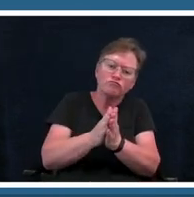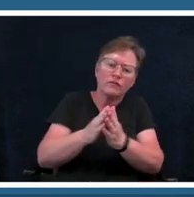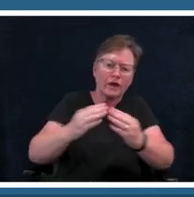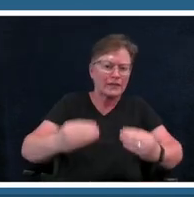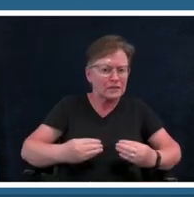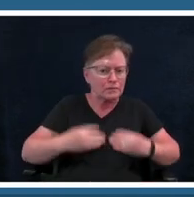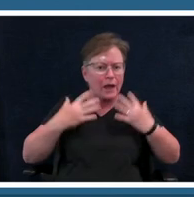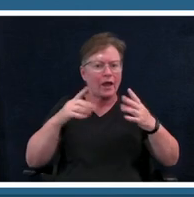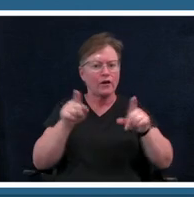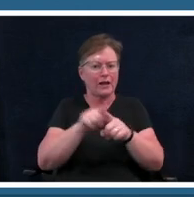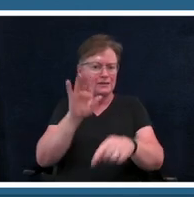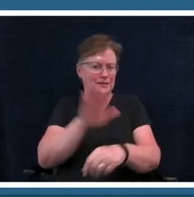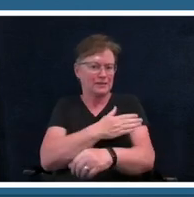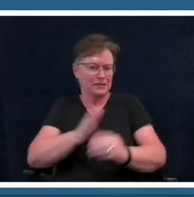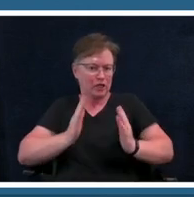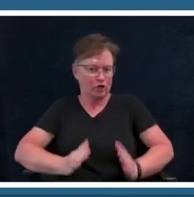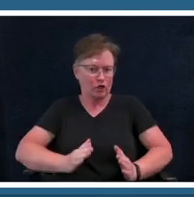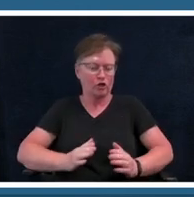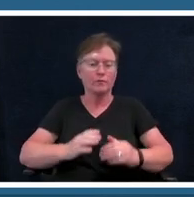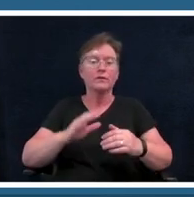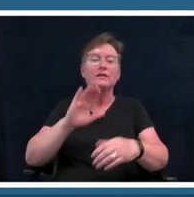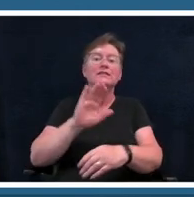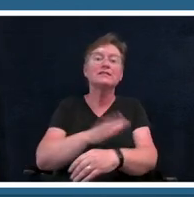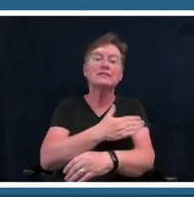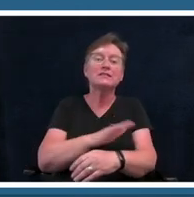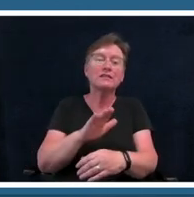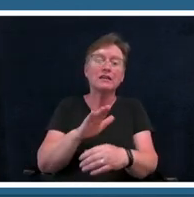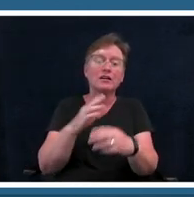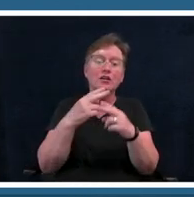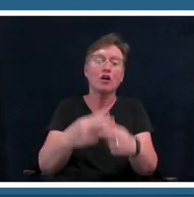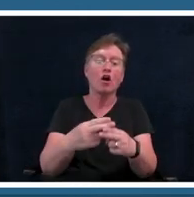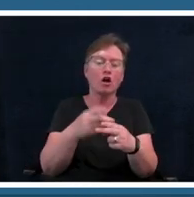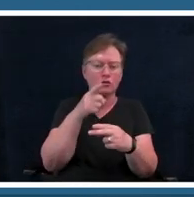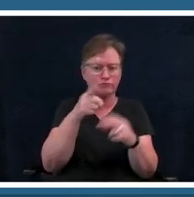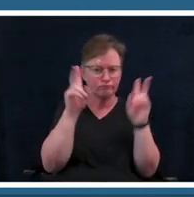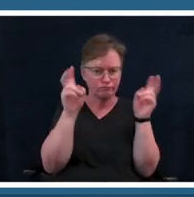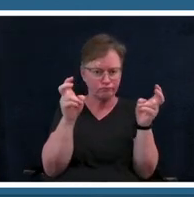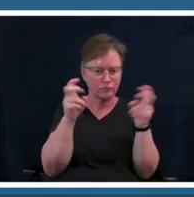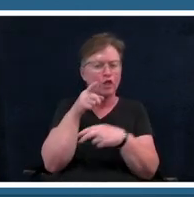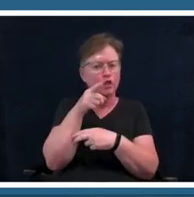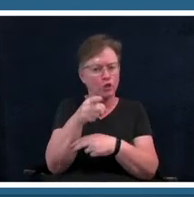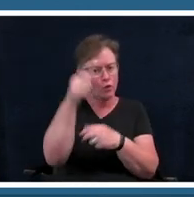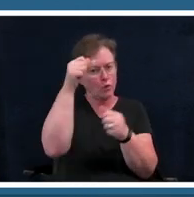we're going to listen to a song called